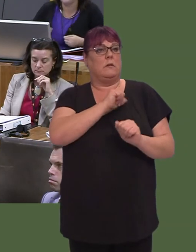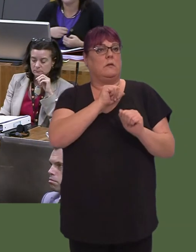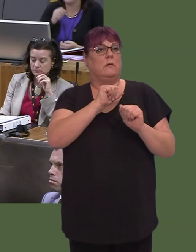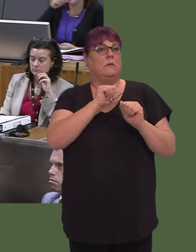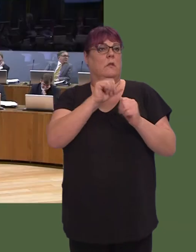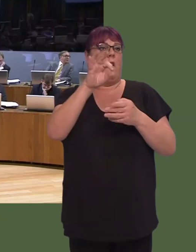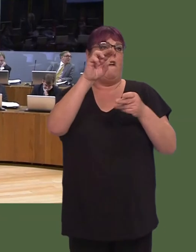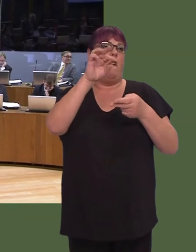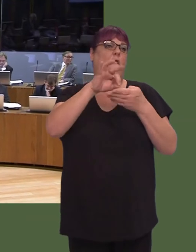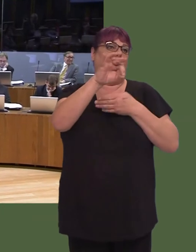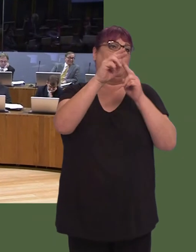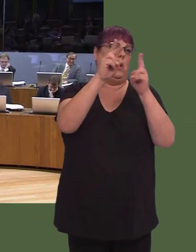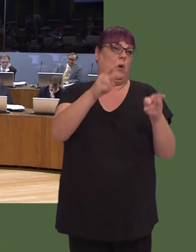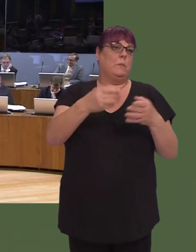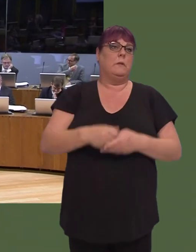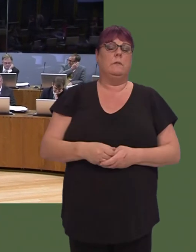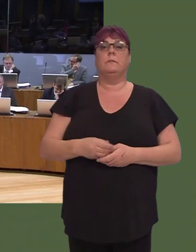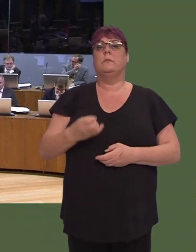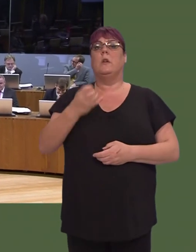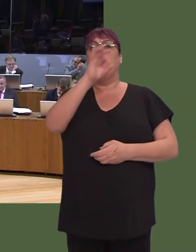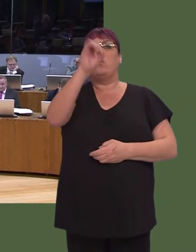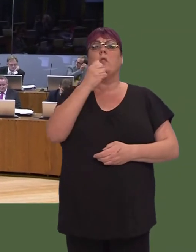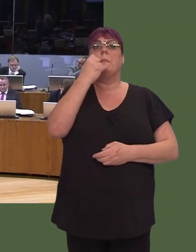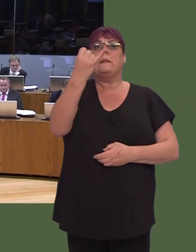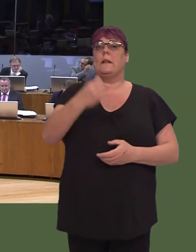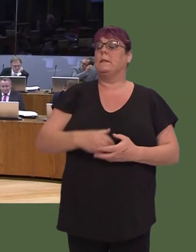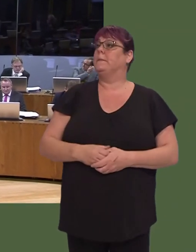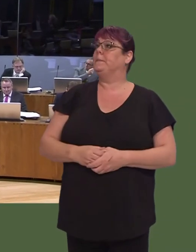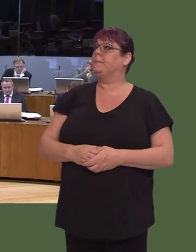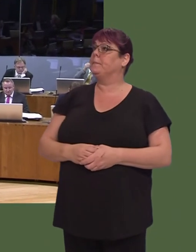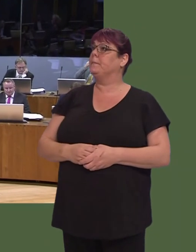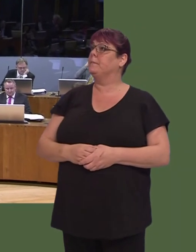A wnaiff y Prif Weinidog ddatganiad am waith caffael Llywodraeth Cymru?